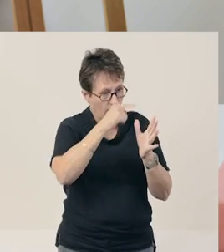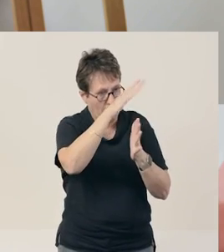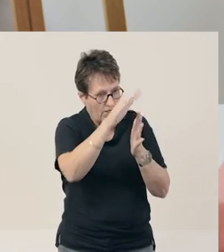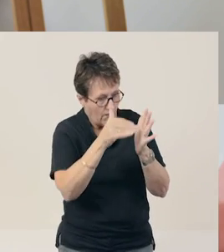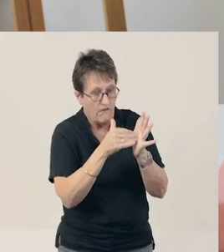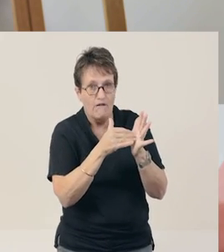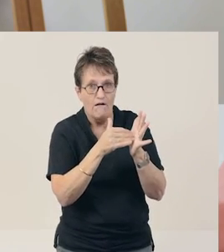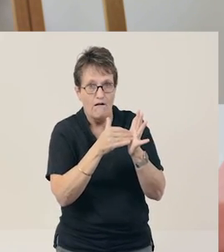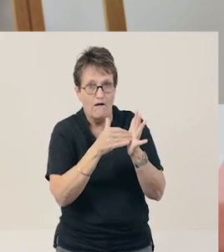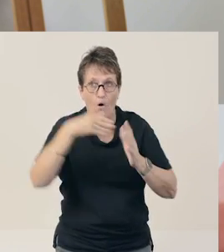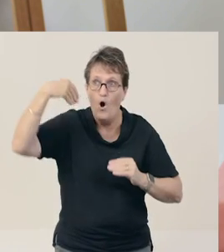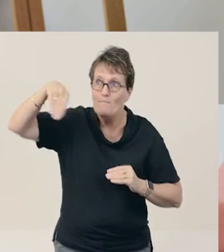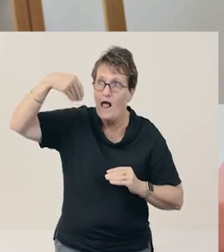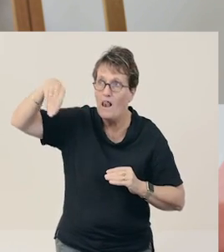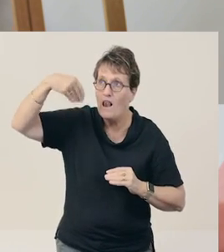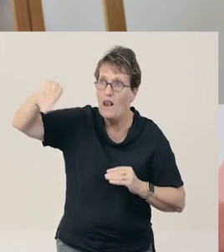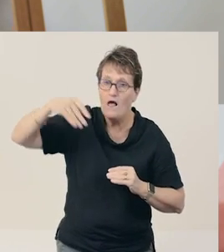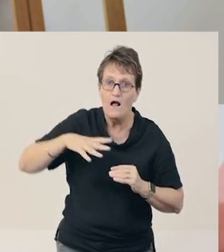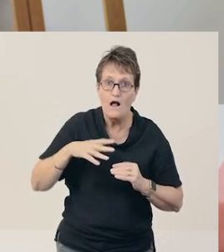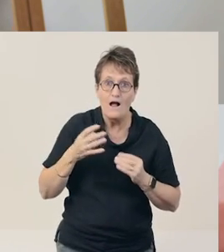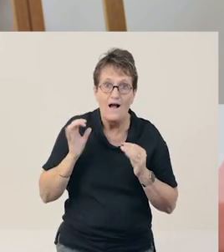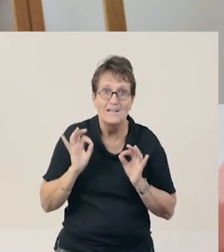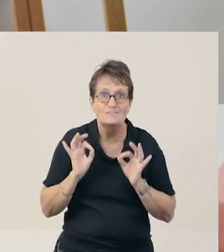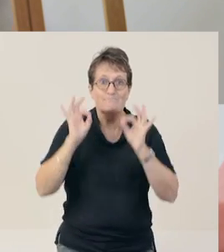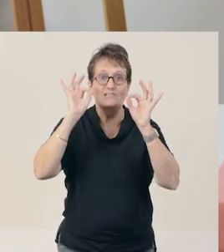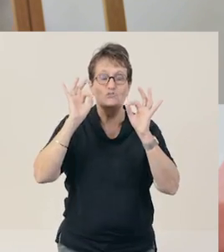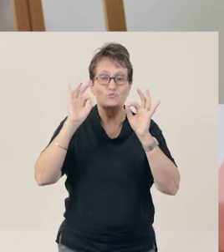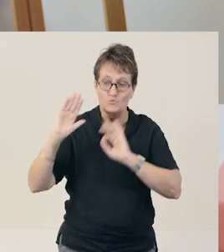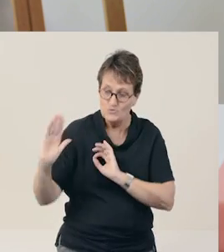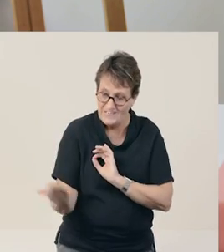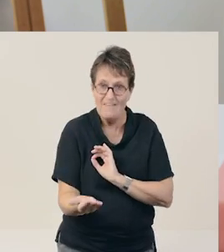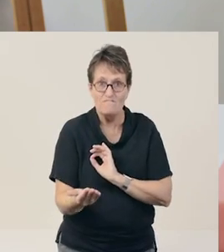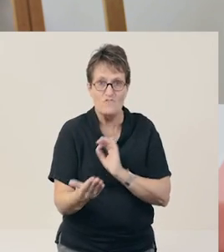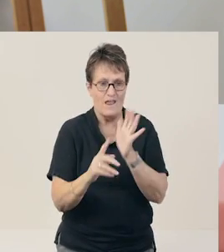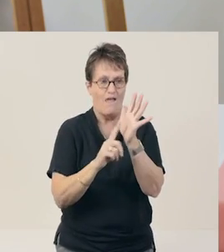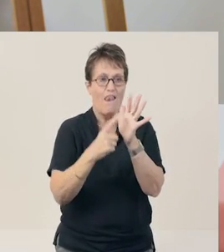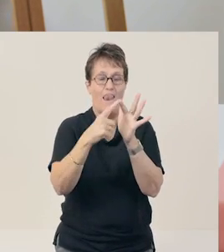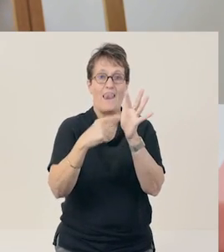[bell rings] [woman] Special delivery! Letter of the day.